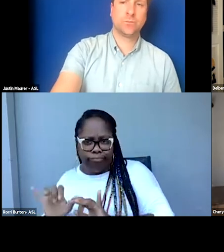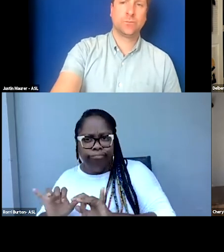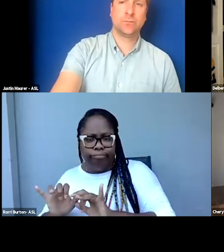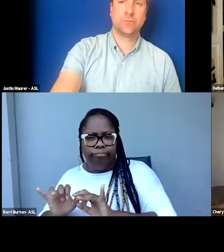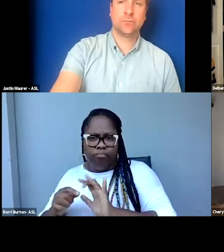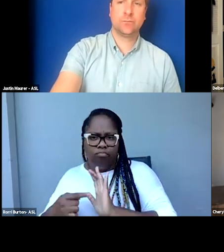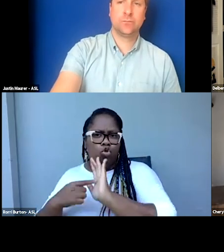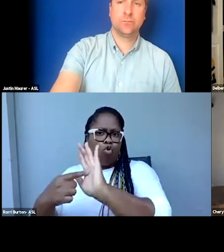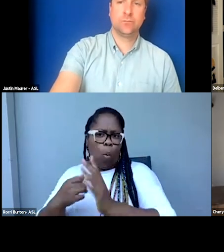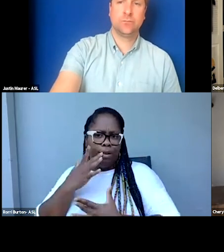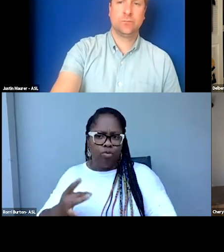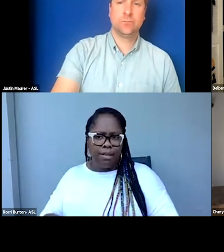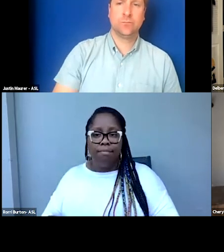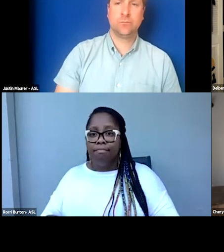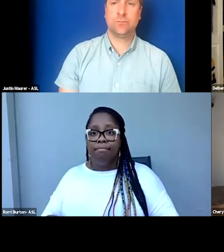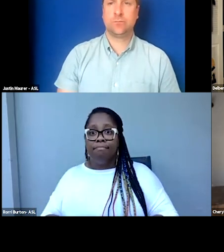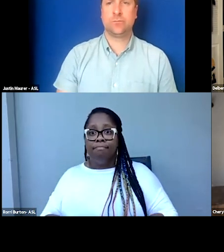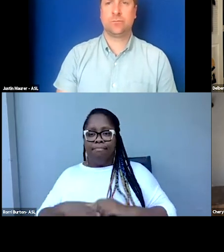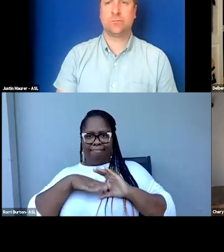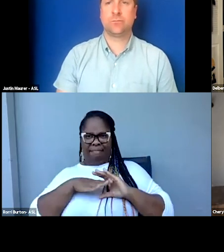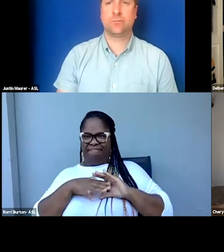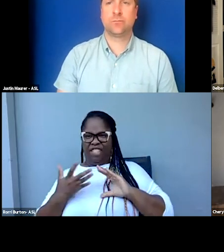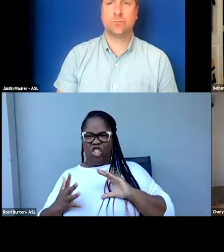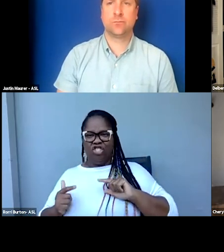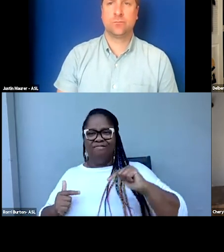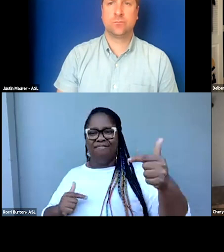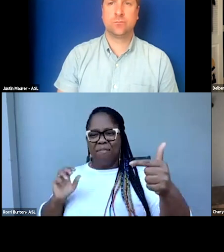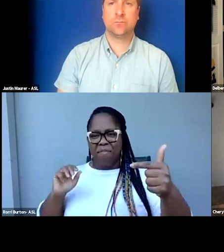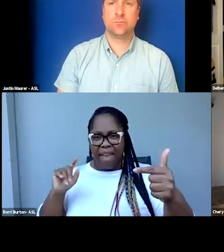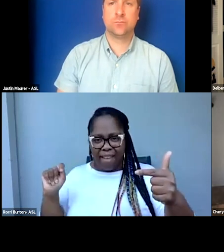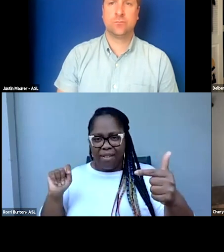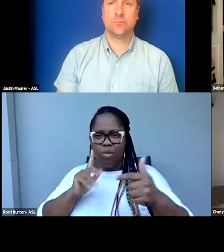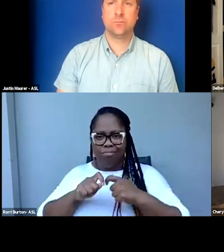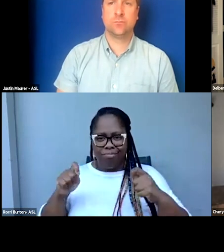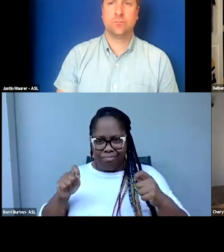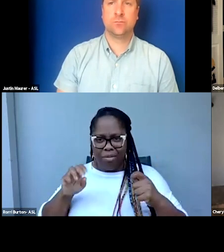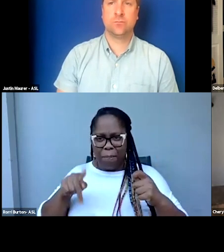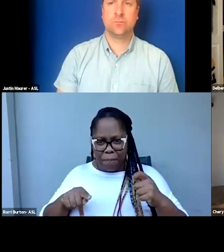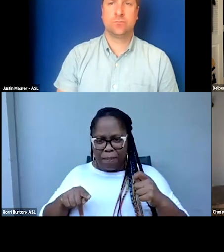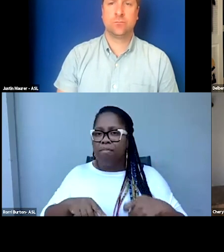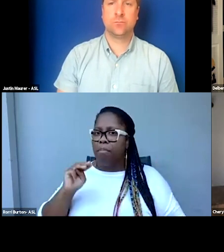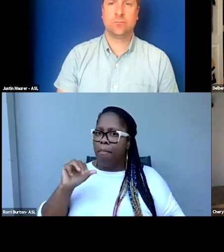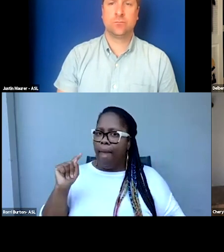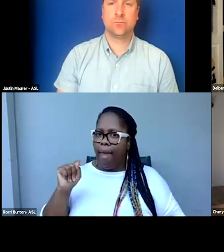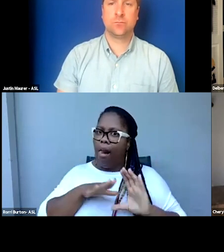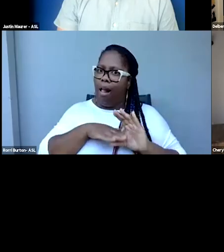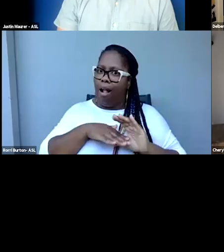So I want to pass it back to Matt just to kind of close everything up. I know Matt's been speaking a lot today, but I'm going to ask him to come back